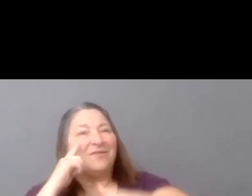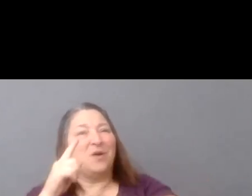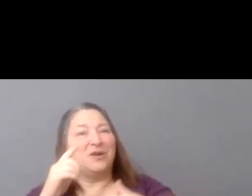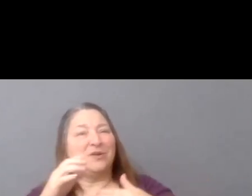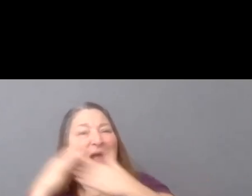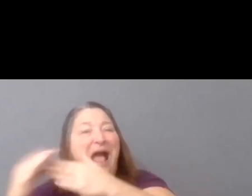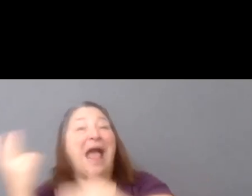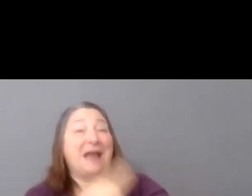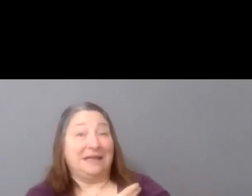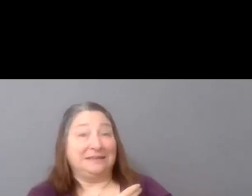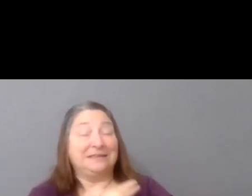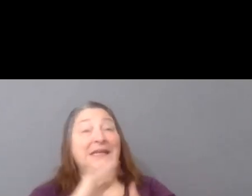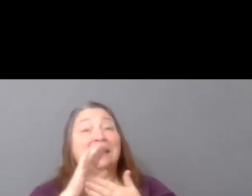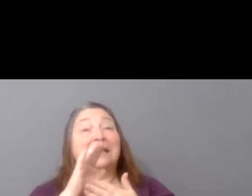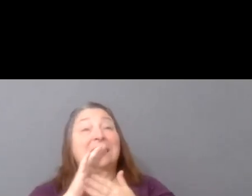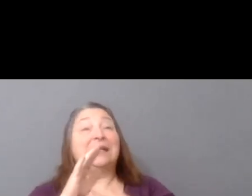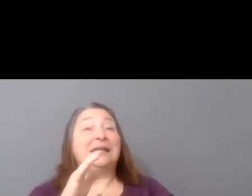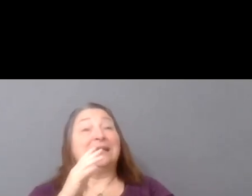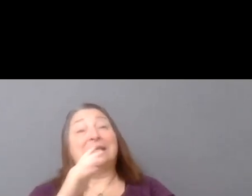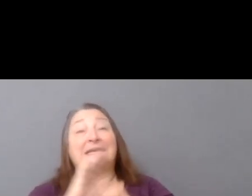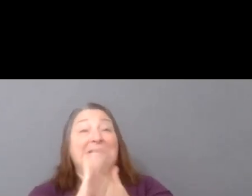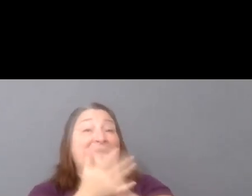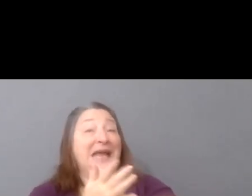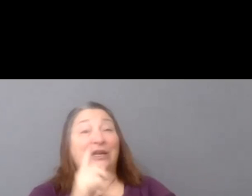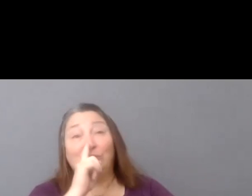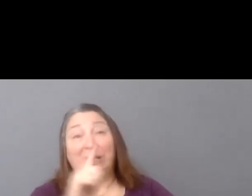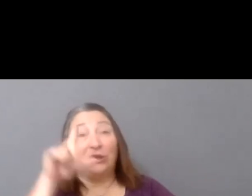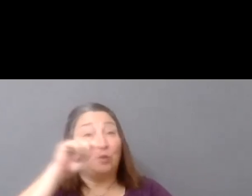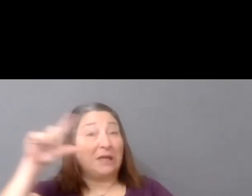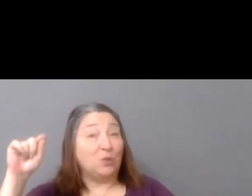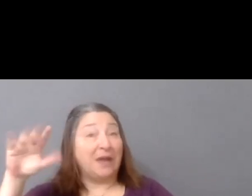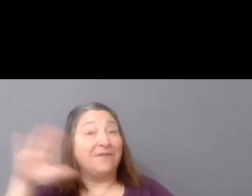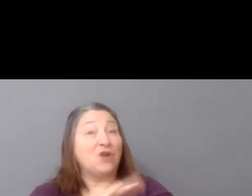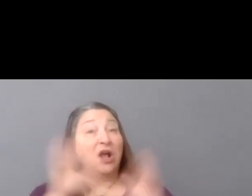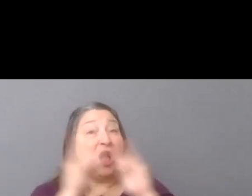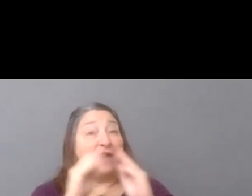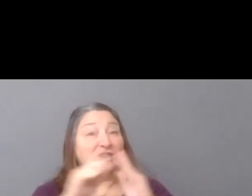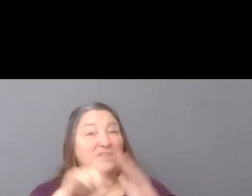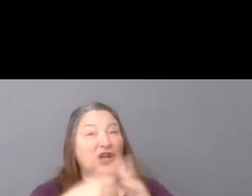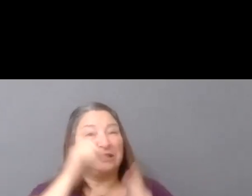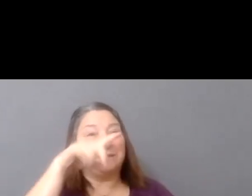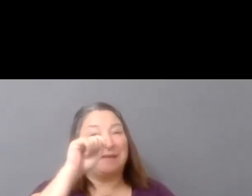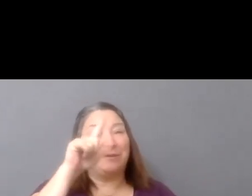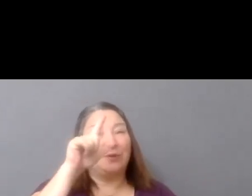Getting Real 2020, the full conference, begins September 29. It's a five-day conference.